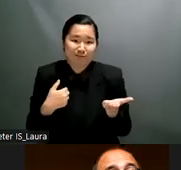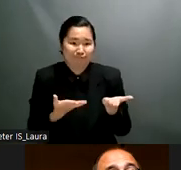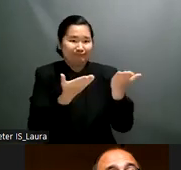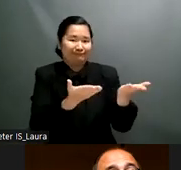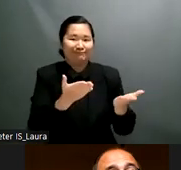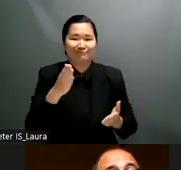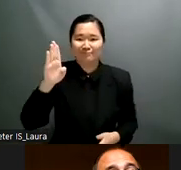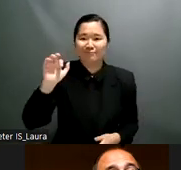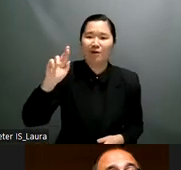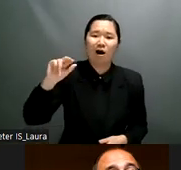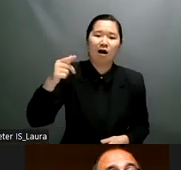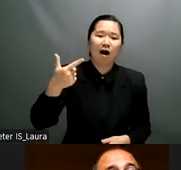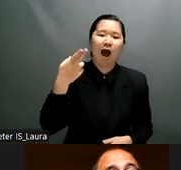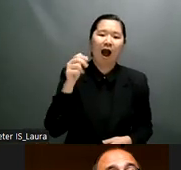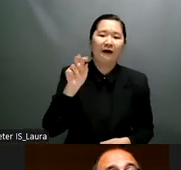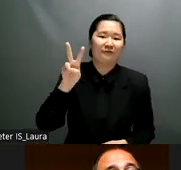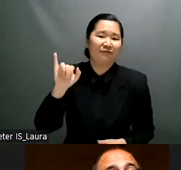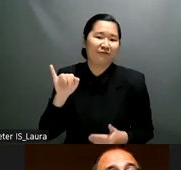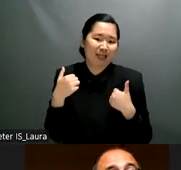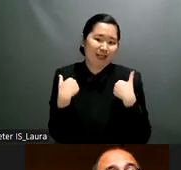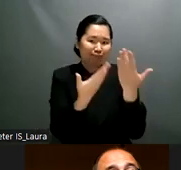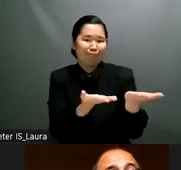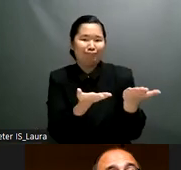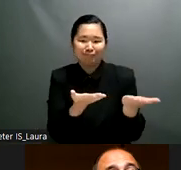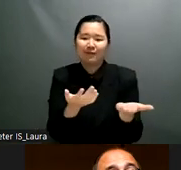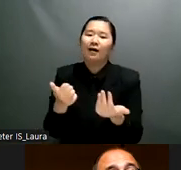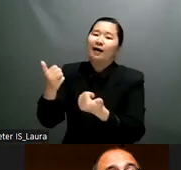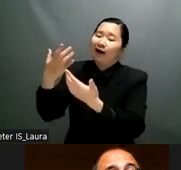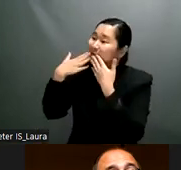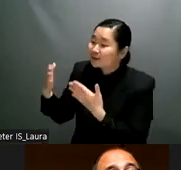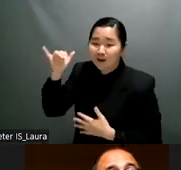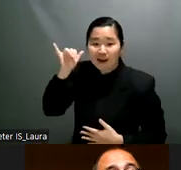roping in commitments from different kinds of ministries different kinds of departments